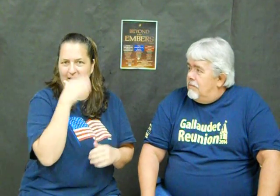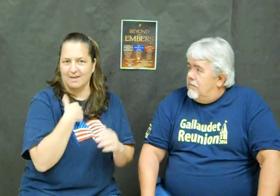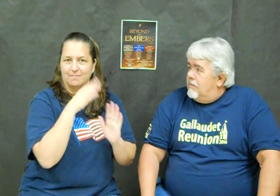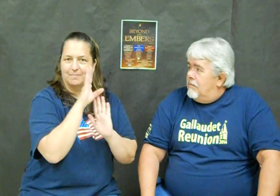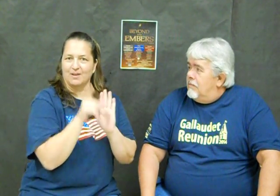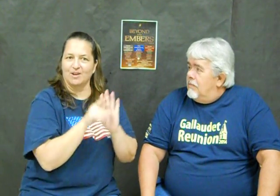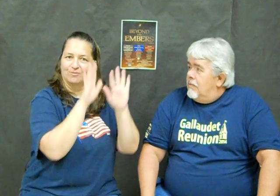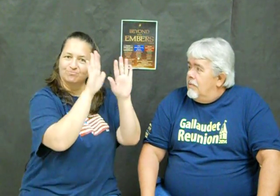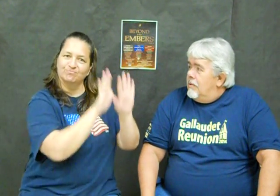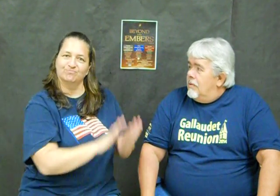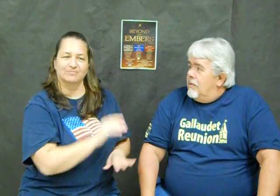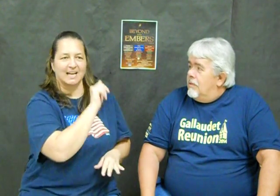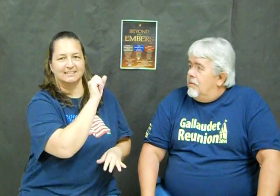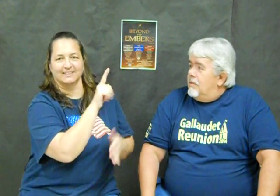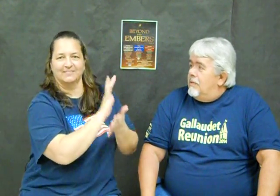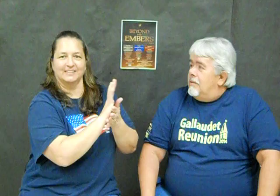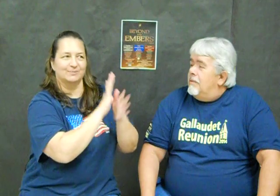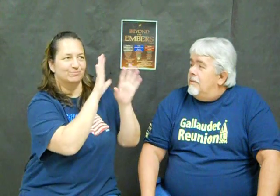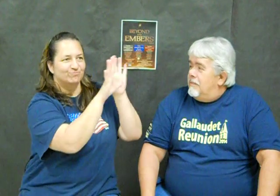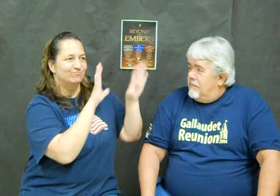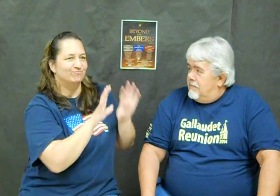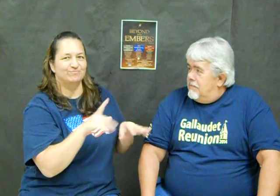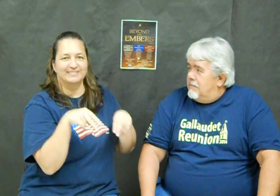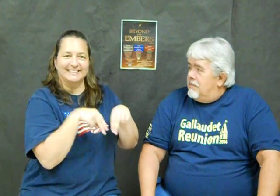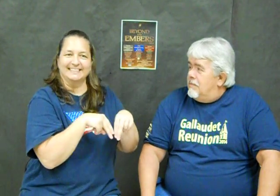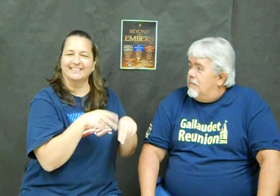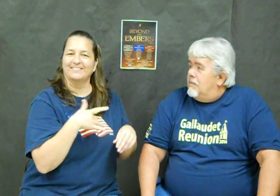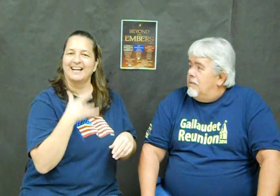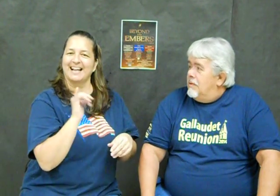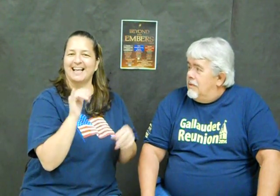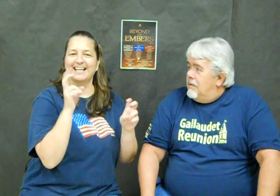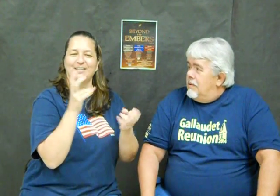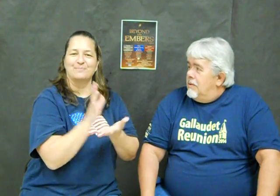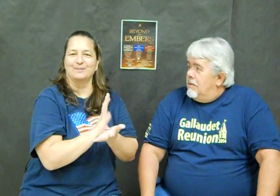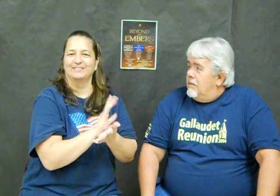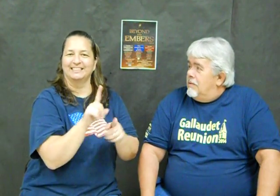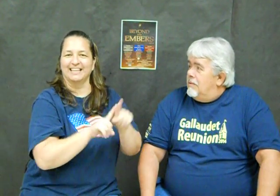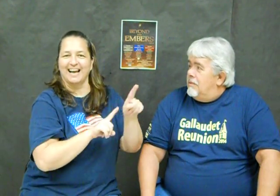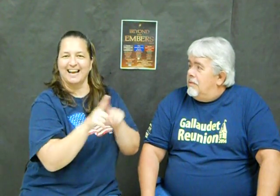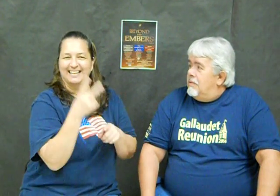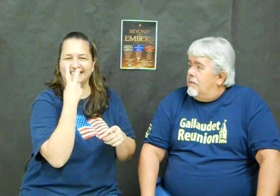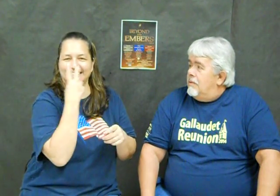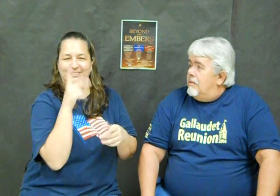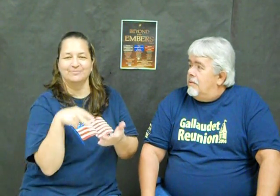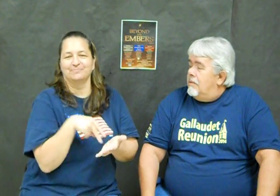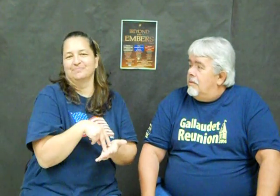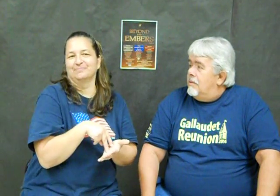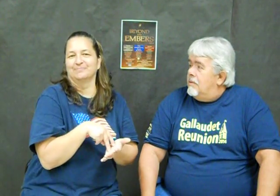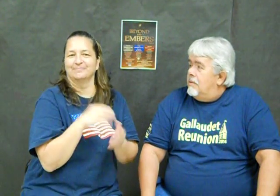We will have a background on the wall with "ASL Films" on it. You can stand there and feel like "movie stars" while your picture is being taken.